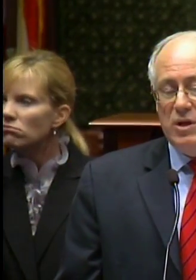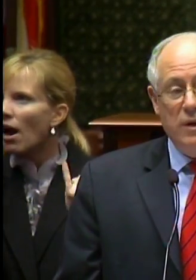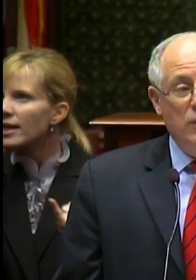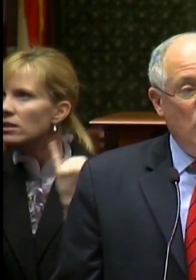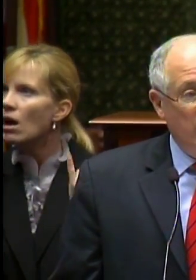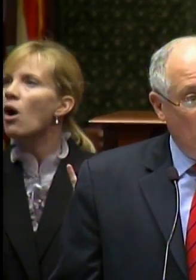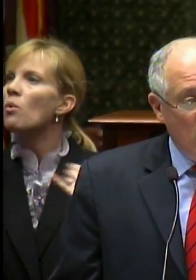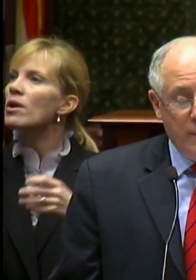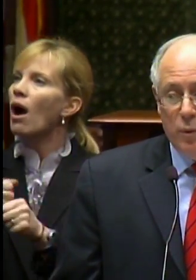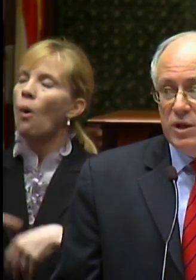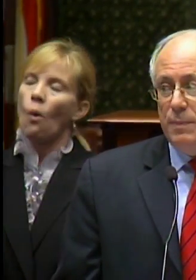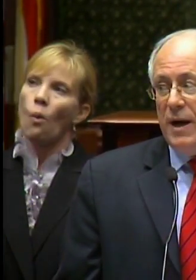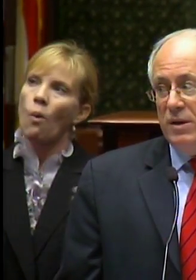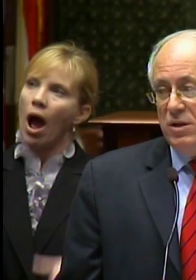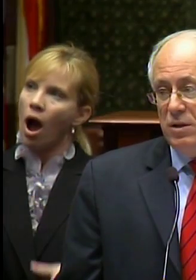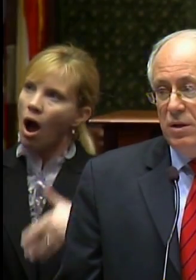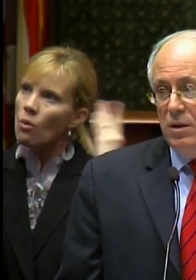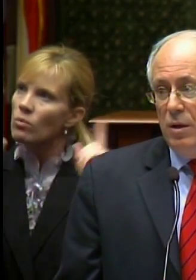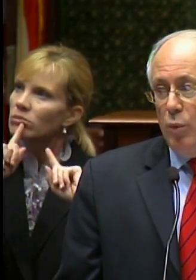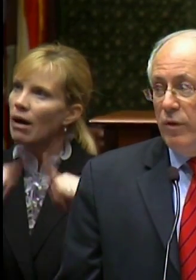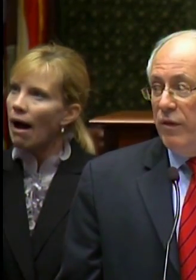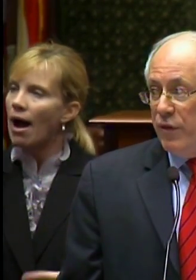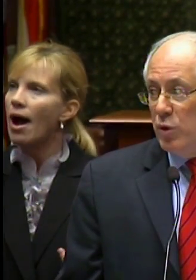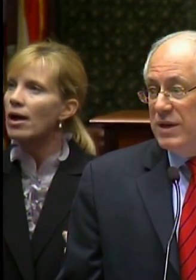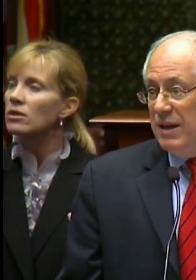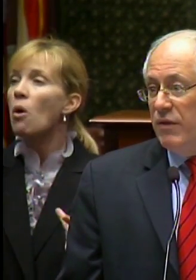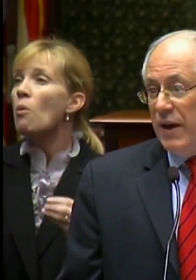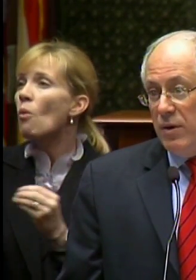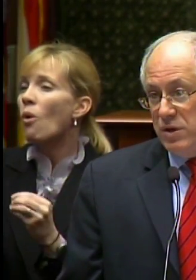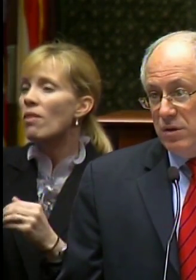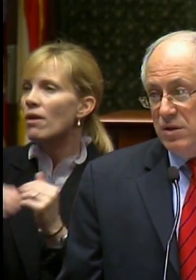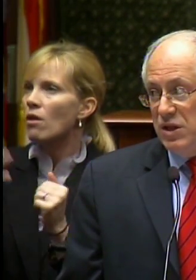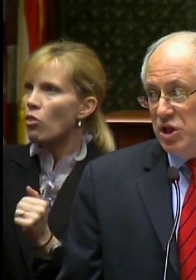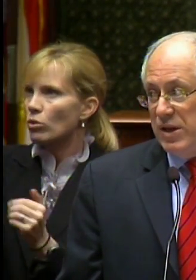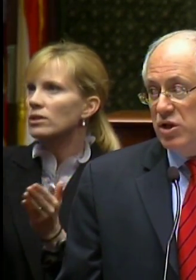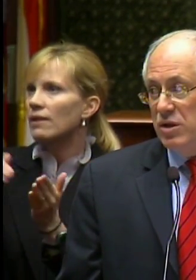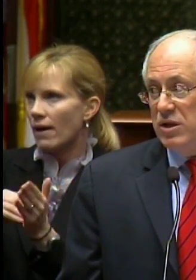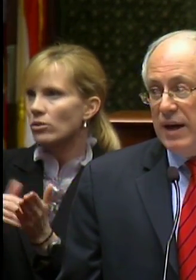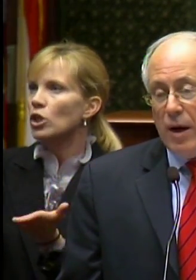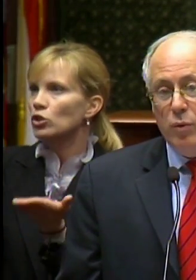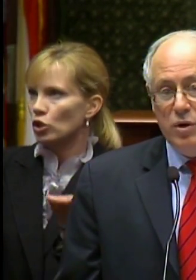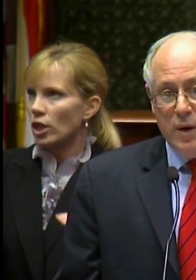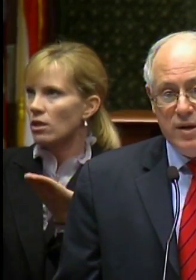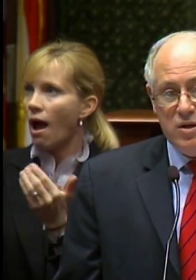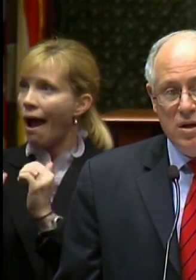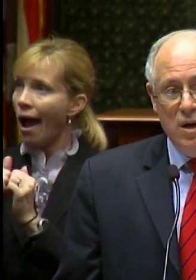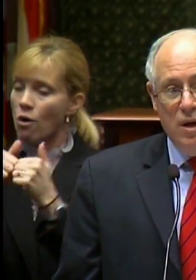We received an overwhelming response – more than 13 thousand suggestions on how to address